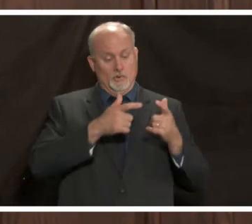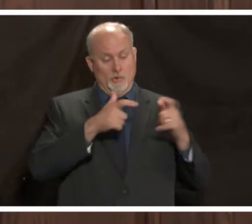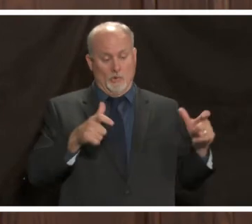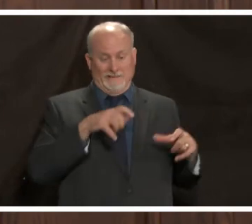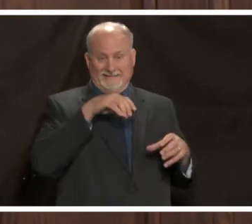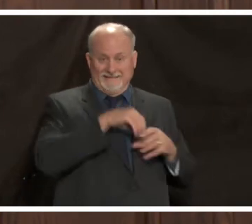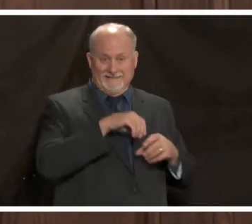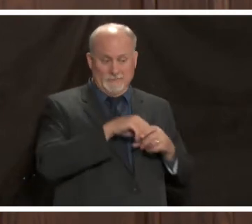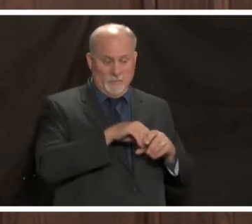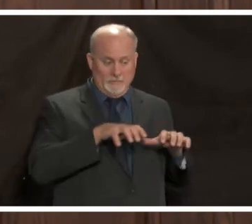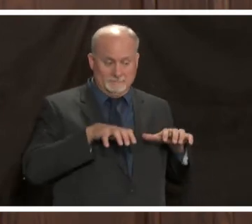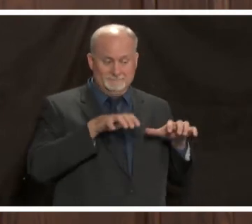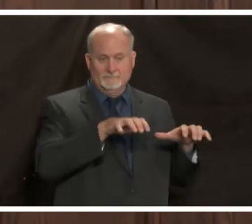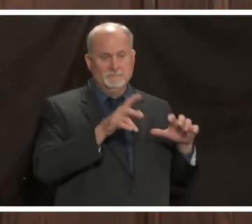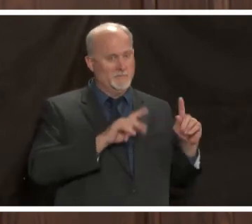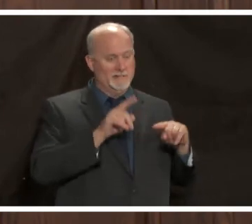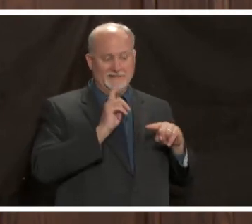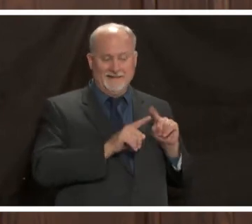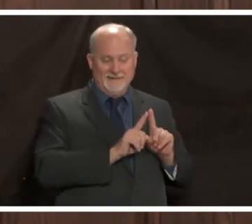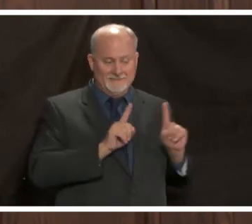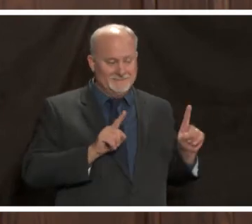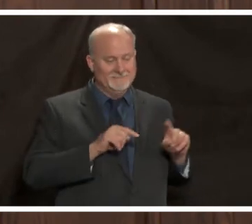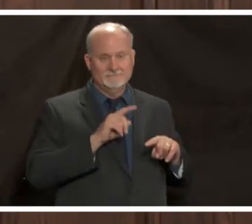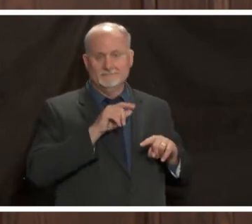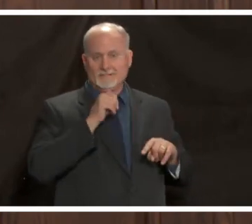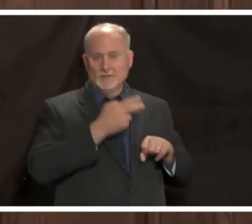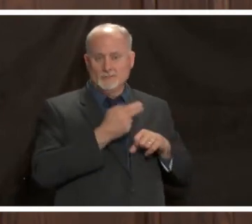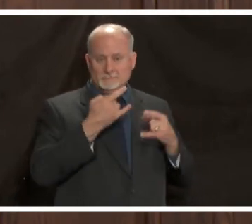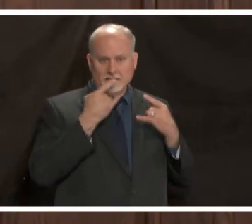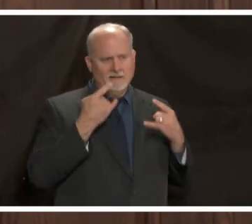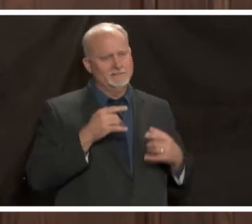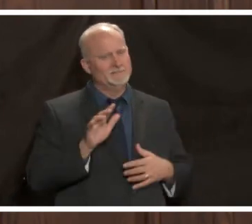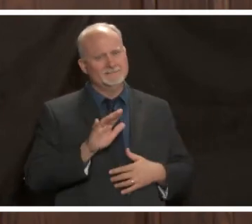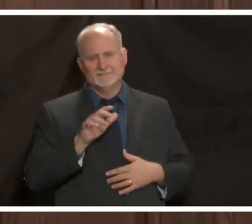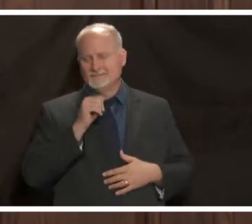where people can't distance wear masks they're again just not a good idea right now